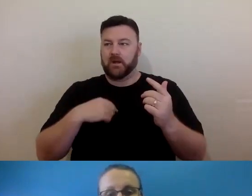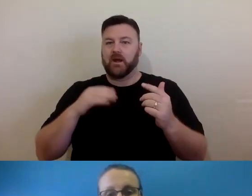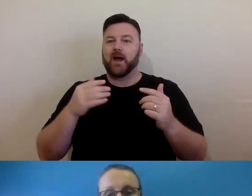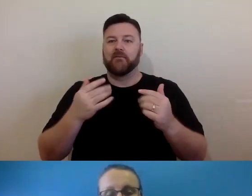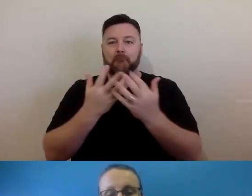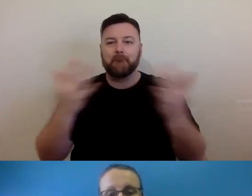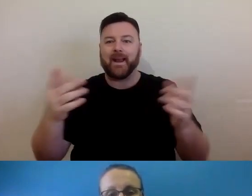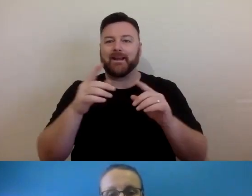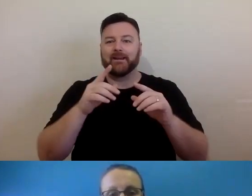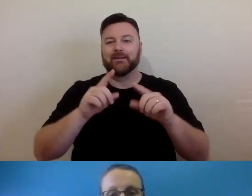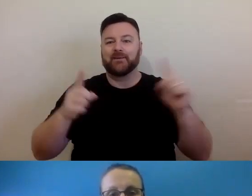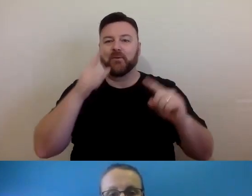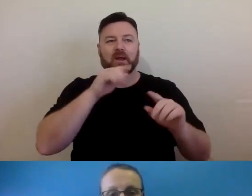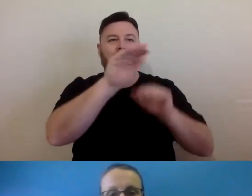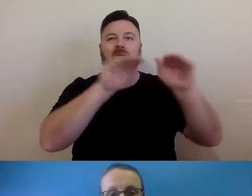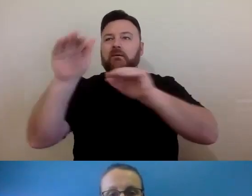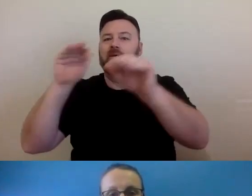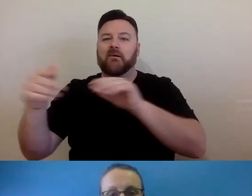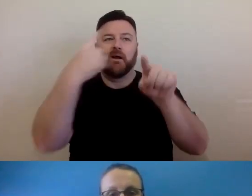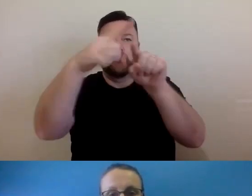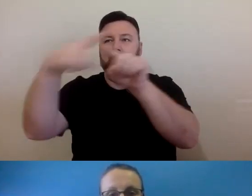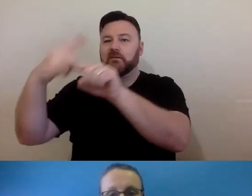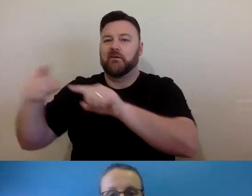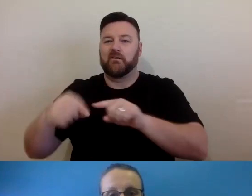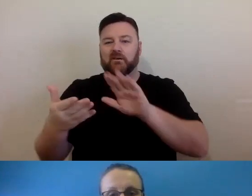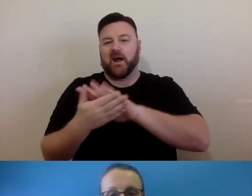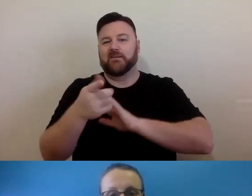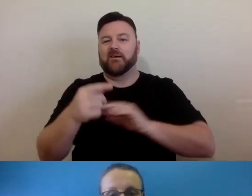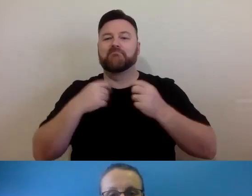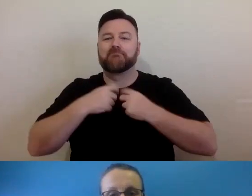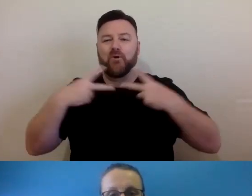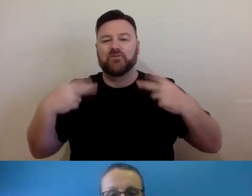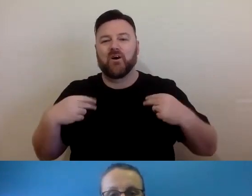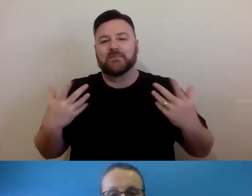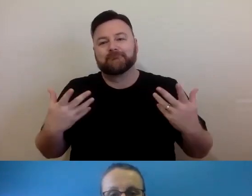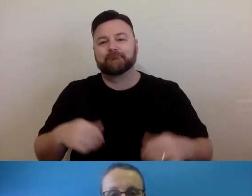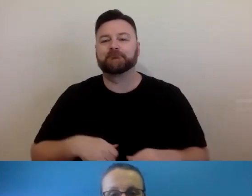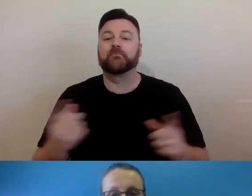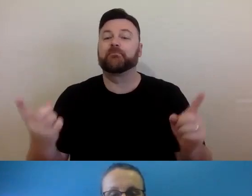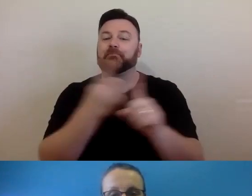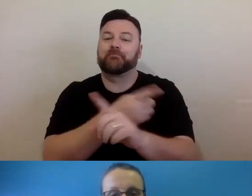of your bow tie model, part of how you get the permissions in order to make downstream uses. Great. I